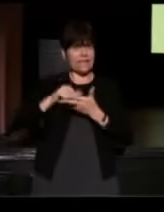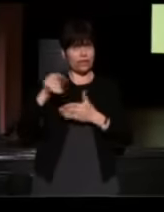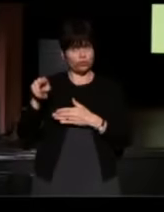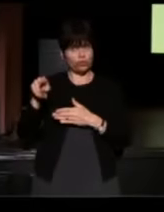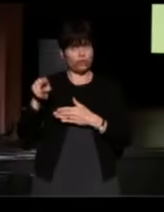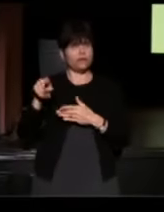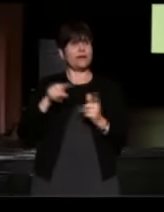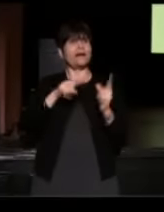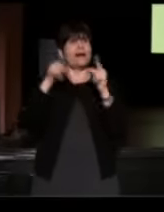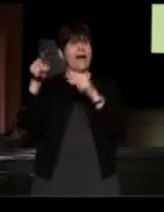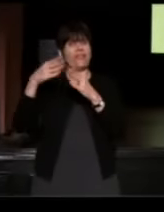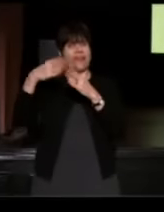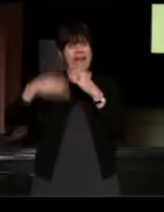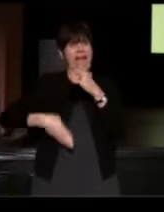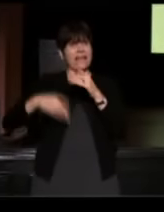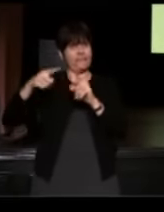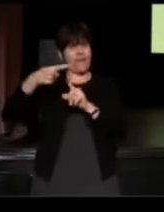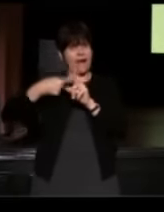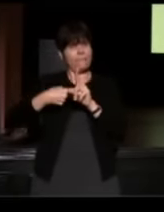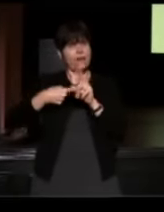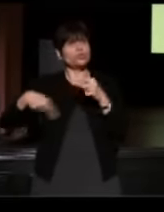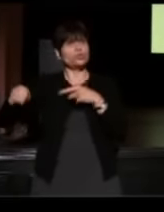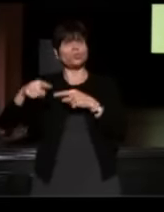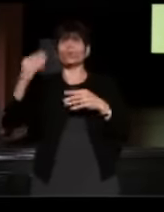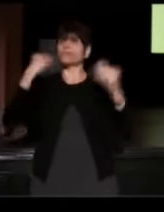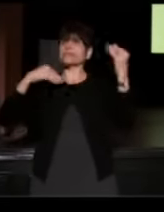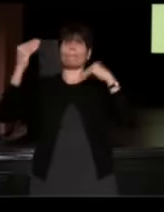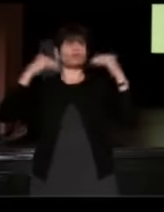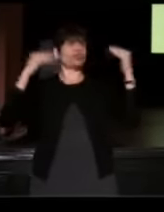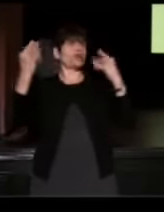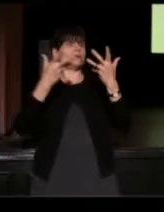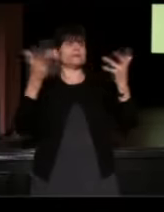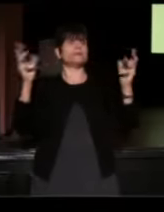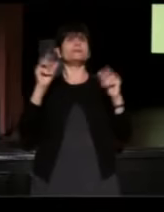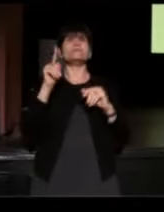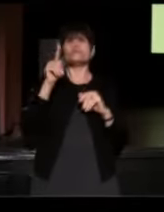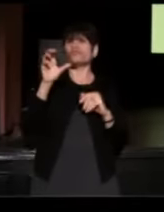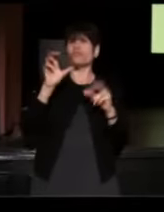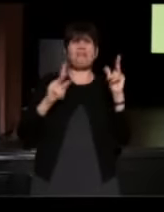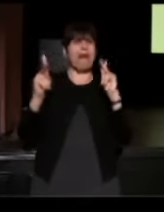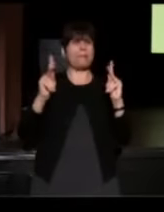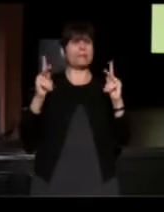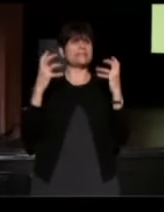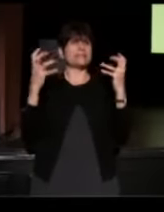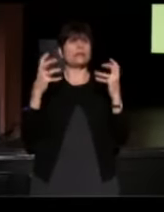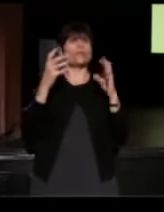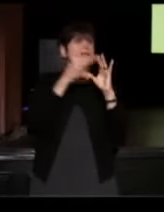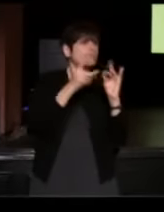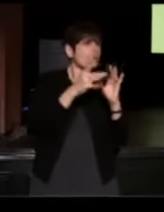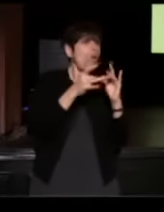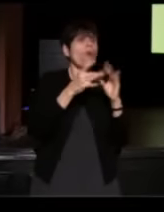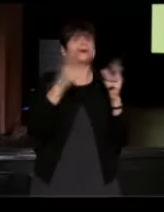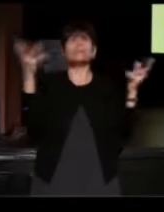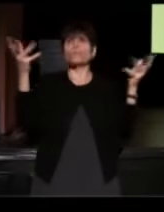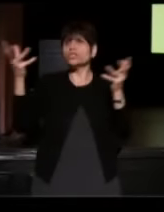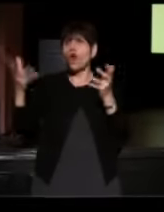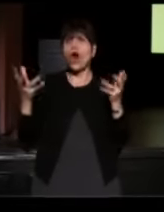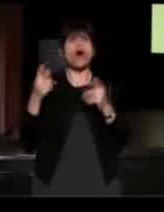at the end of that month to a Griot reception. A couple of hundred families came and we played stories and talked and one of the people who was there